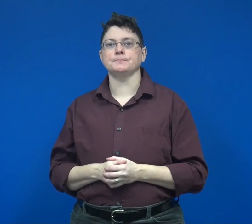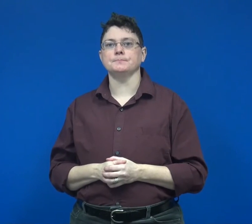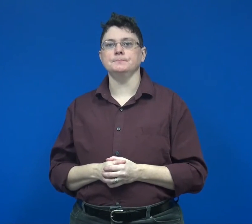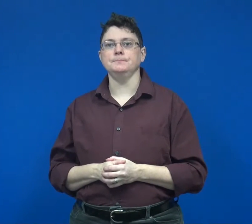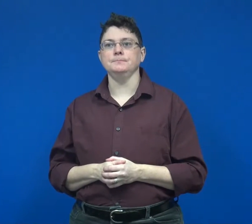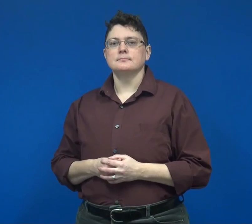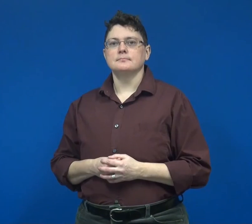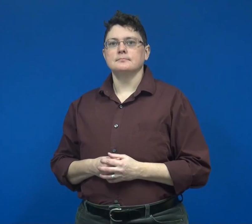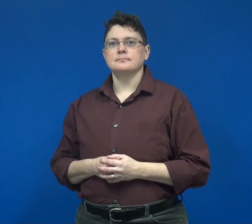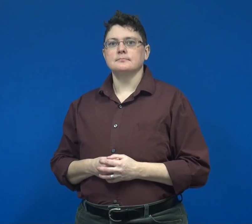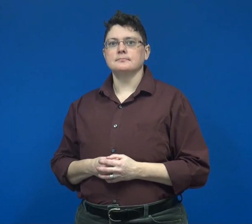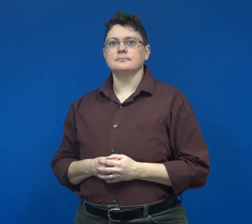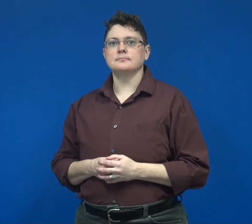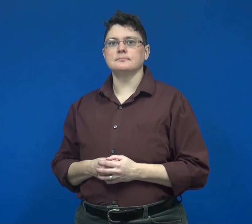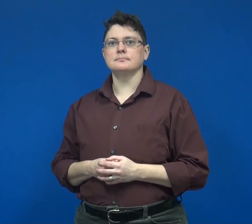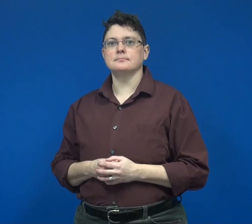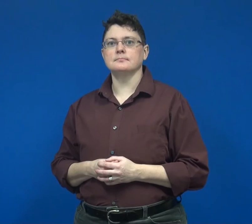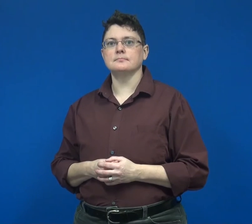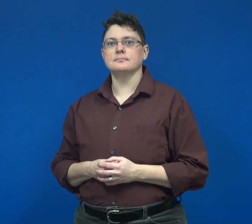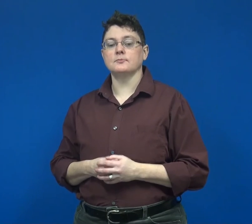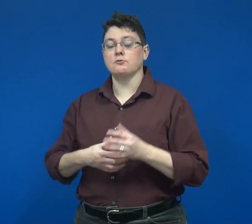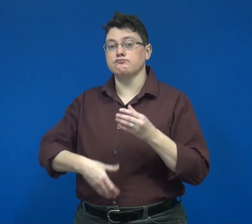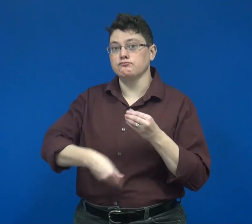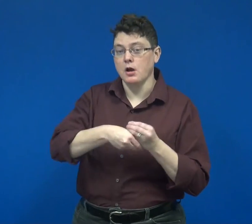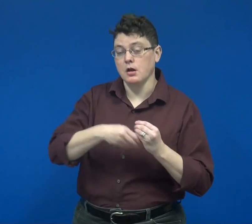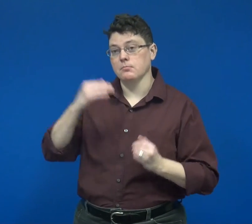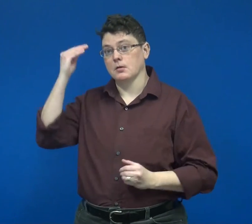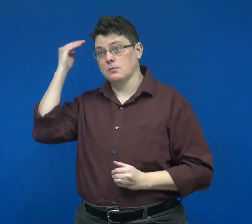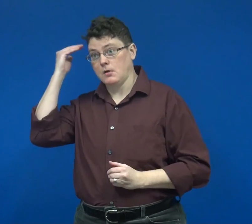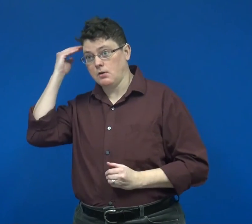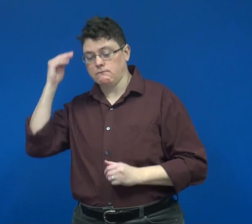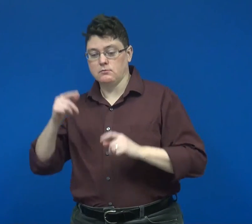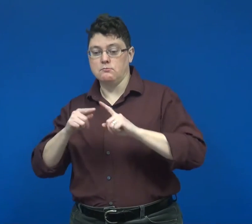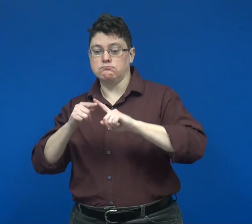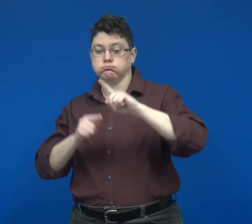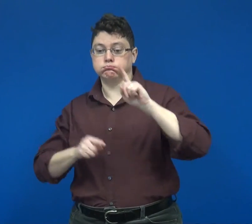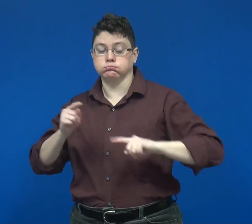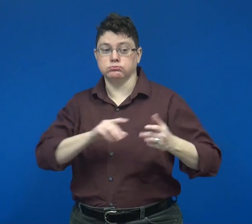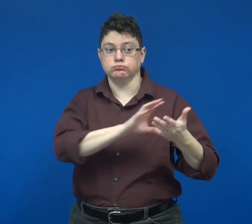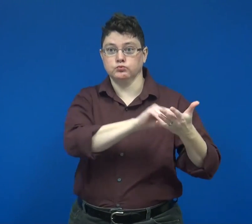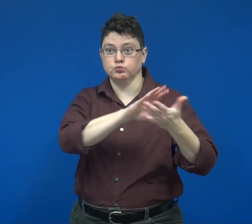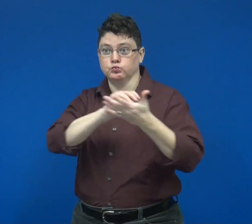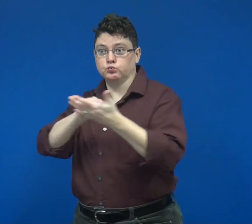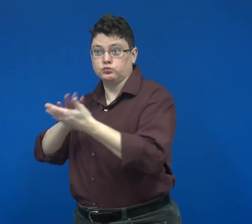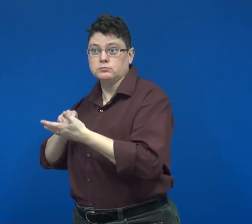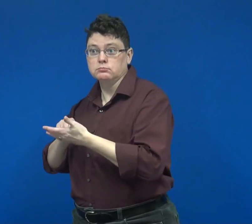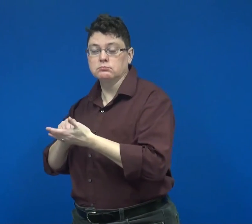In addition to being aware of variations in learning strategies